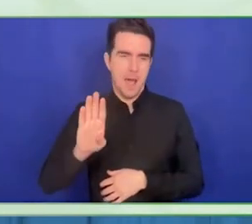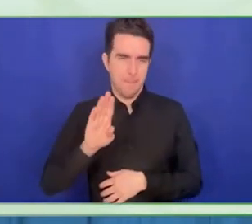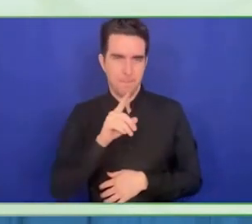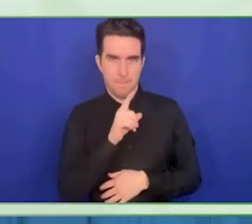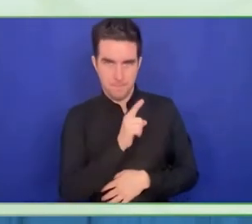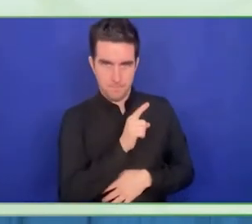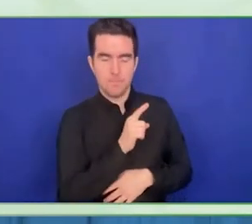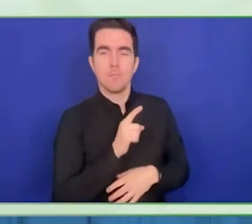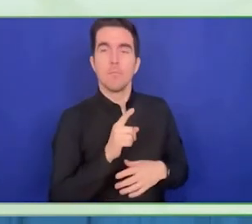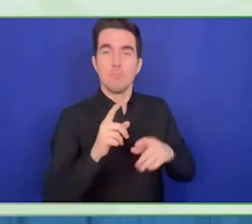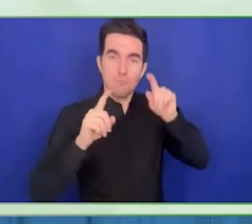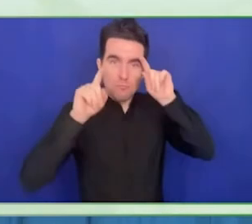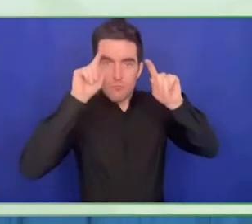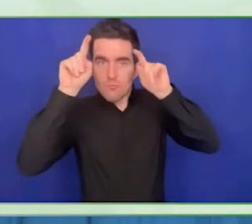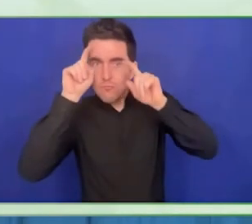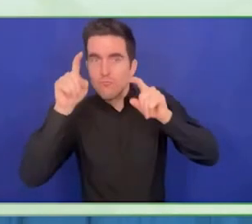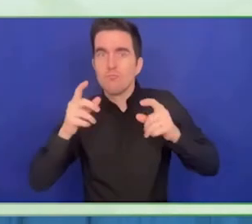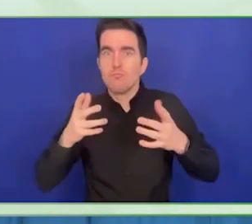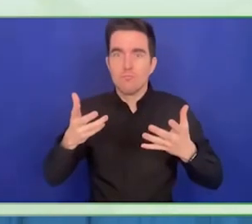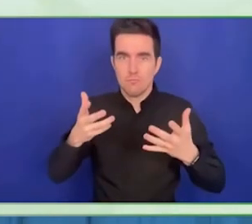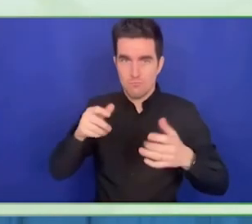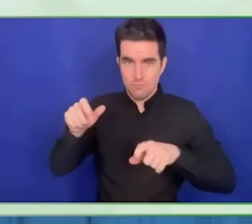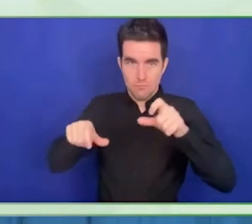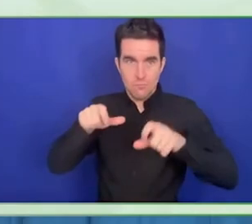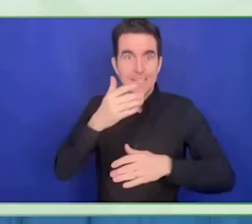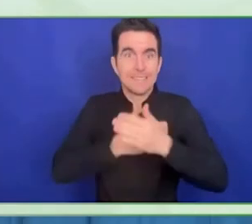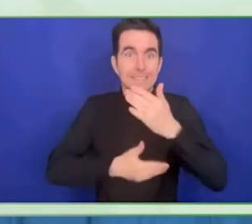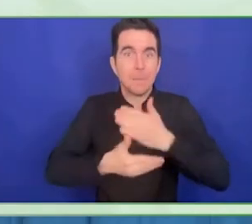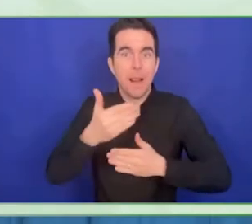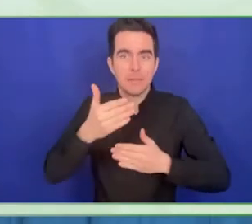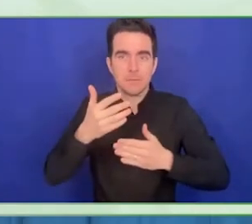It brings me to the first idea that innovation is connected with